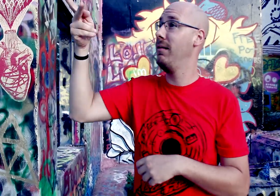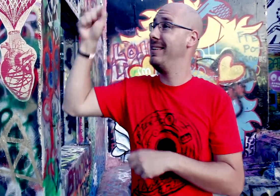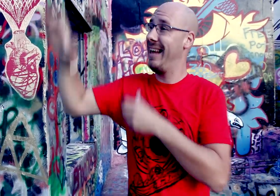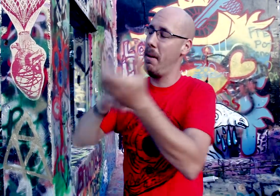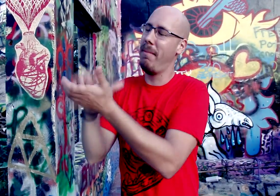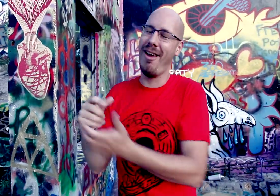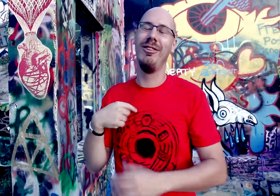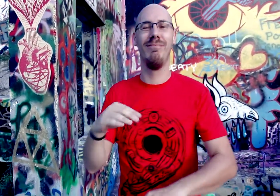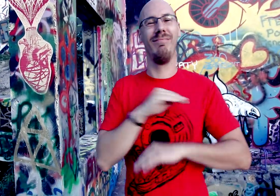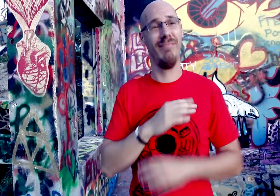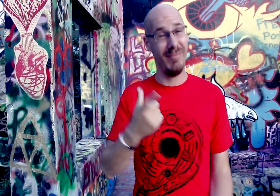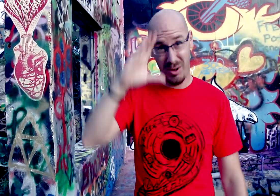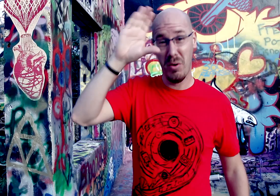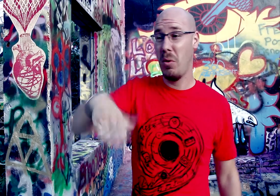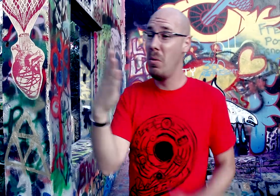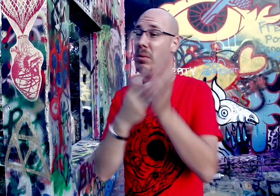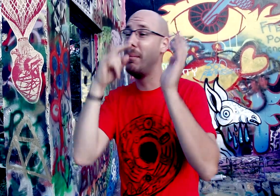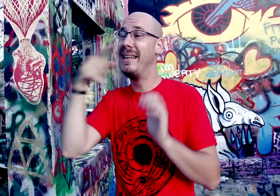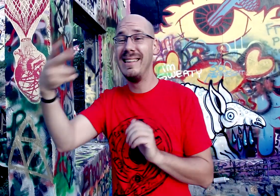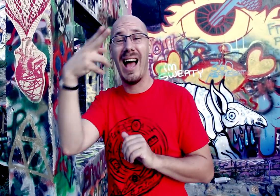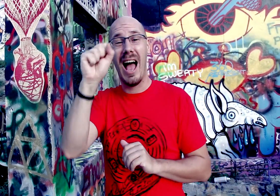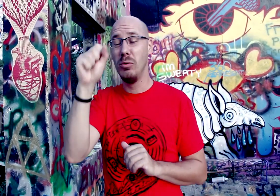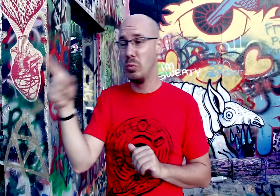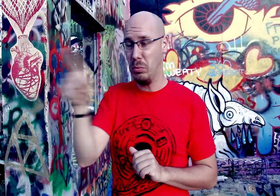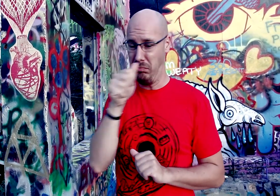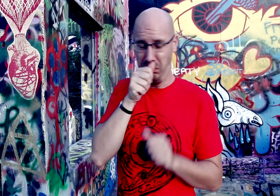Till the day that my uncles can be united by law.